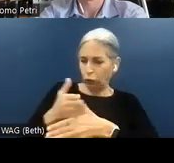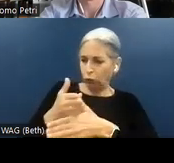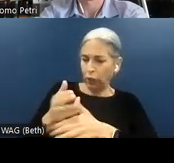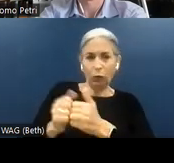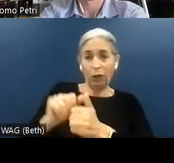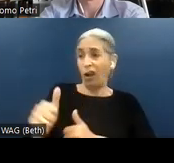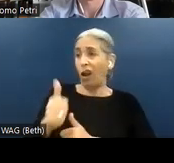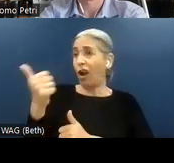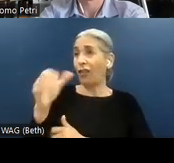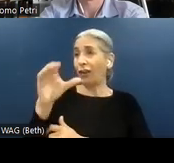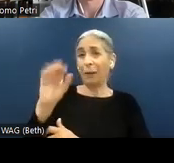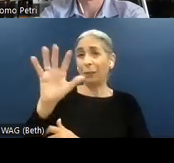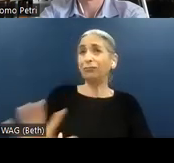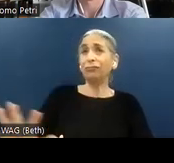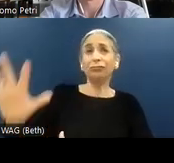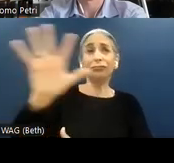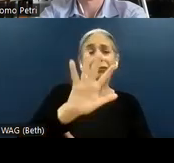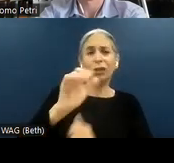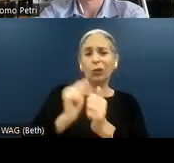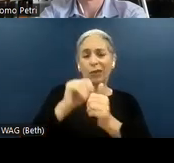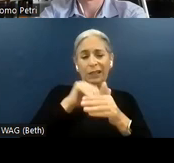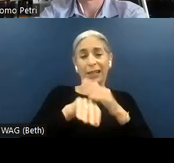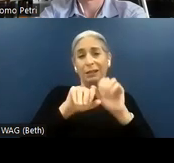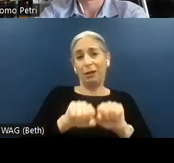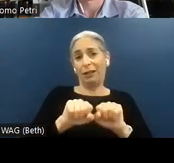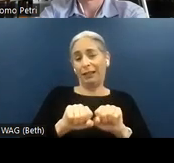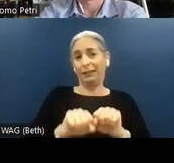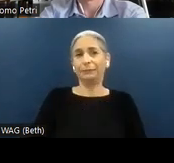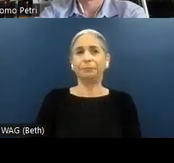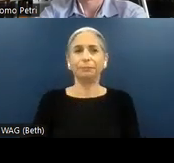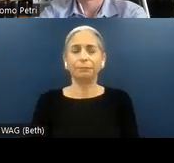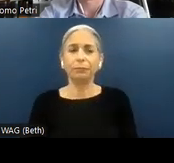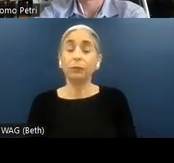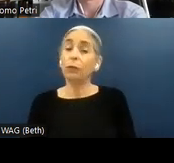companies around the accessibility status of a digital property. Or do I want to do